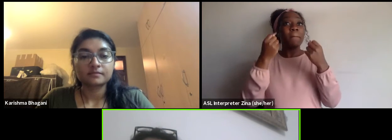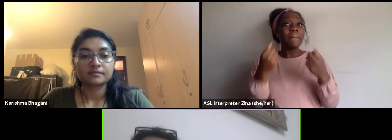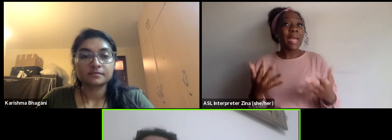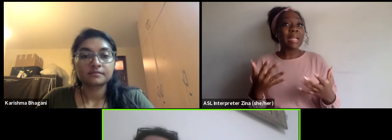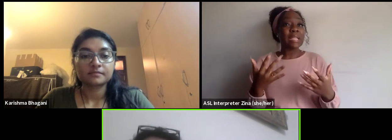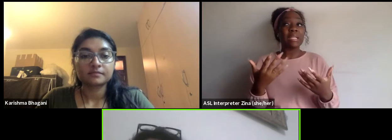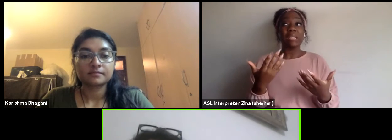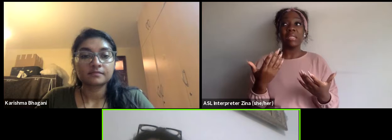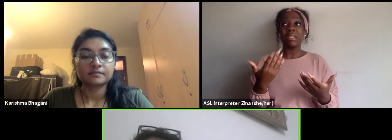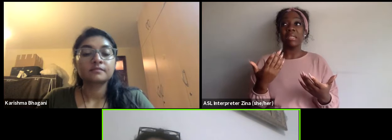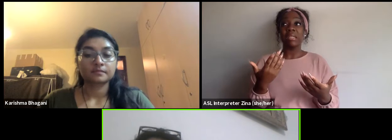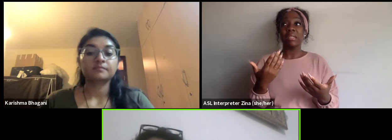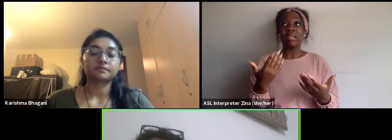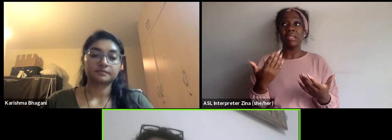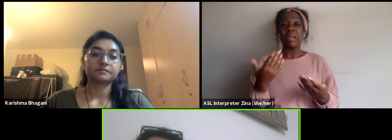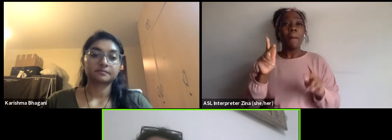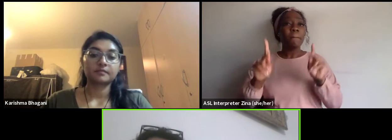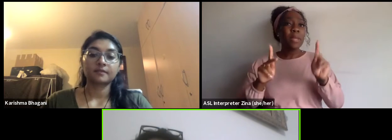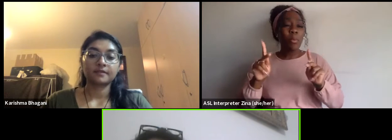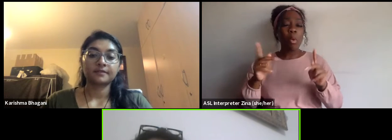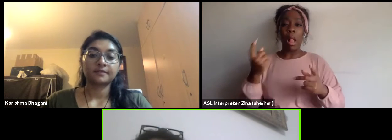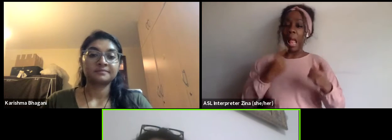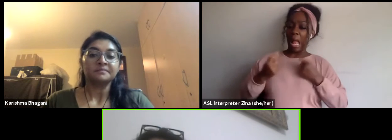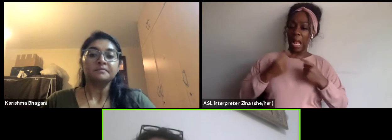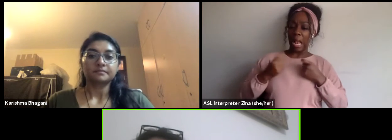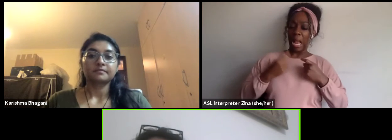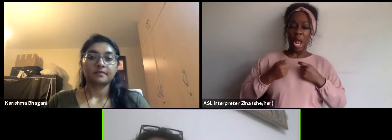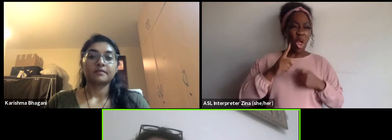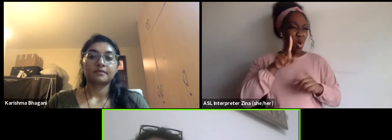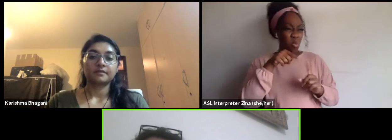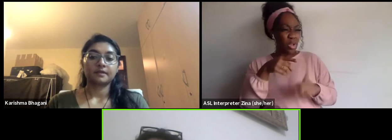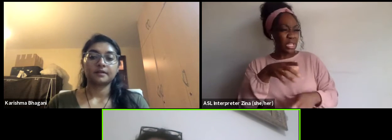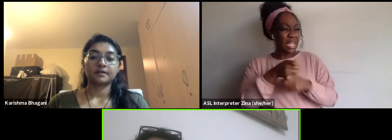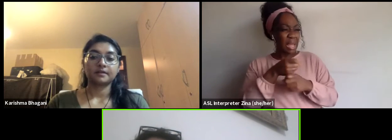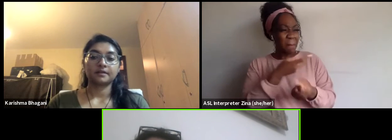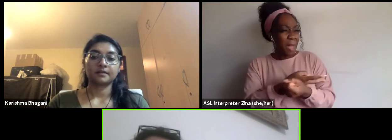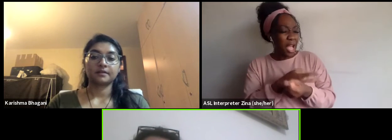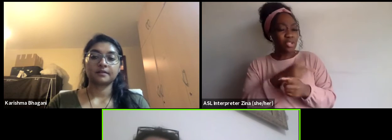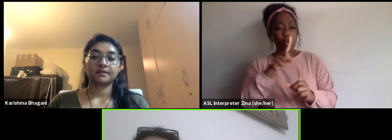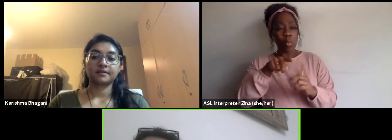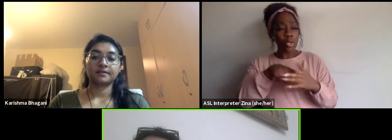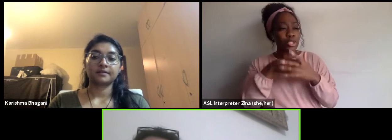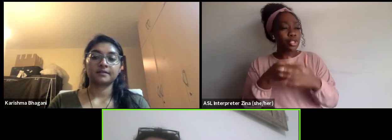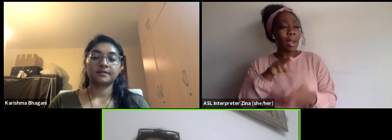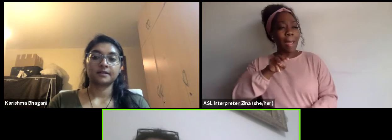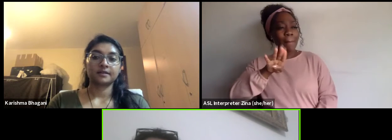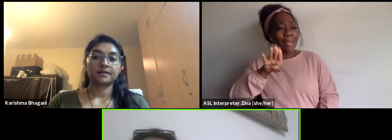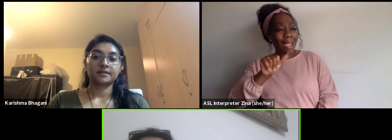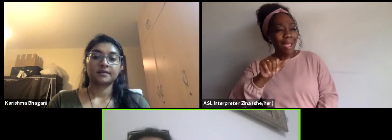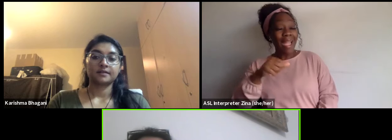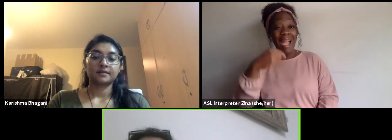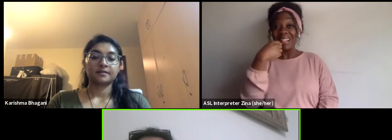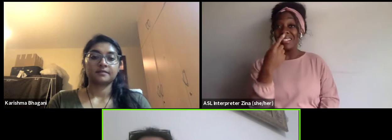When to start the master or where to... When to do an MBA? And I was saying when you are 22 or 23